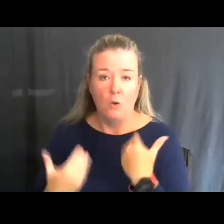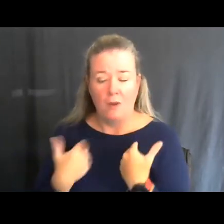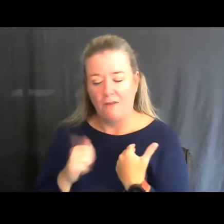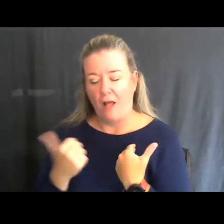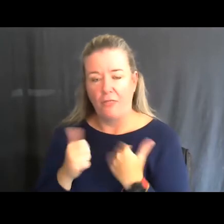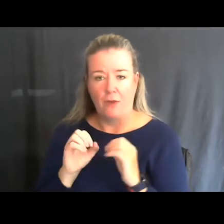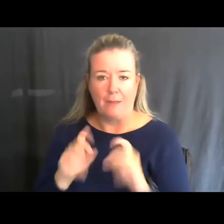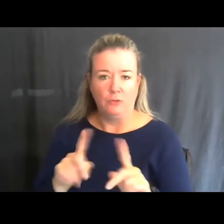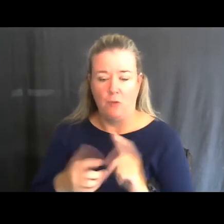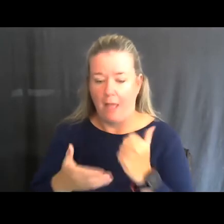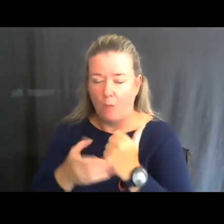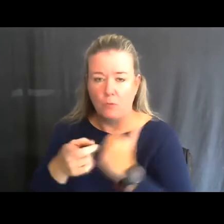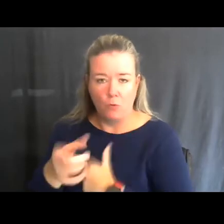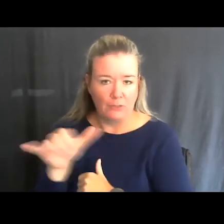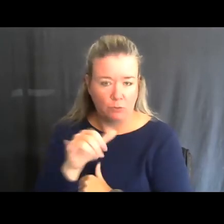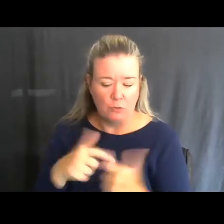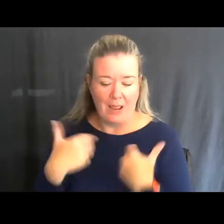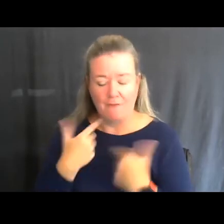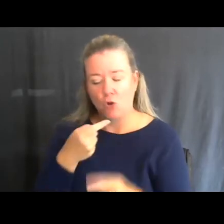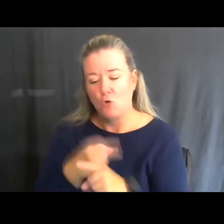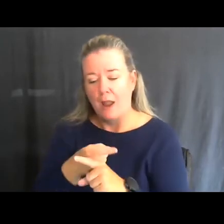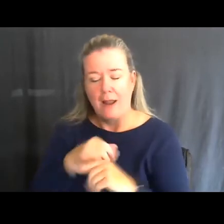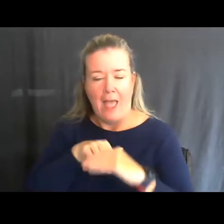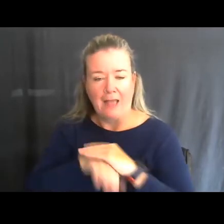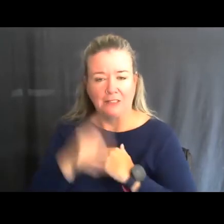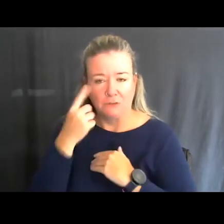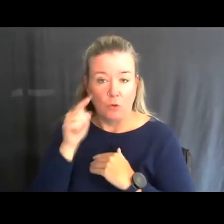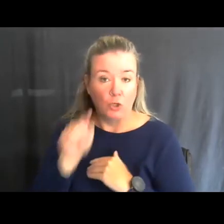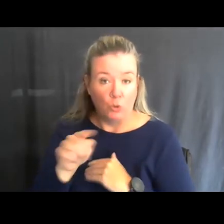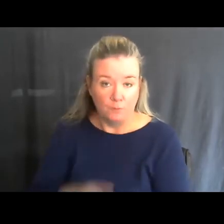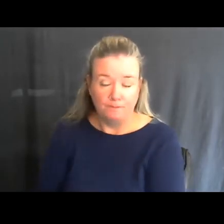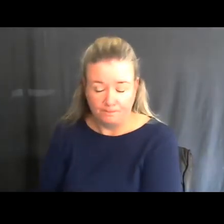to help you as well get the kind of access that you need.